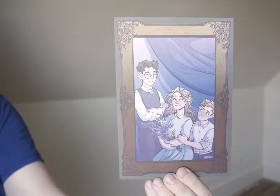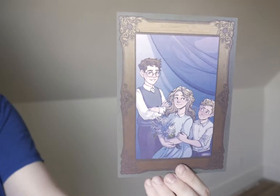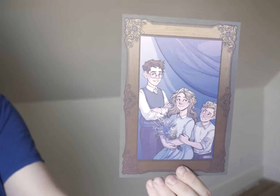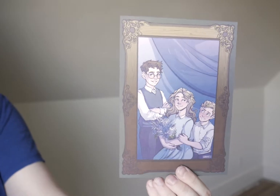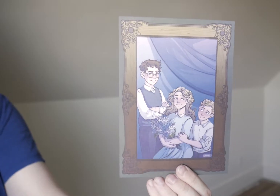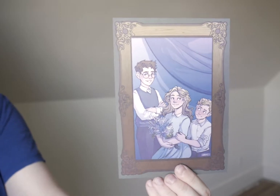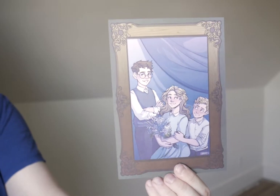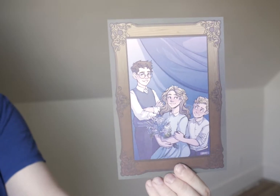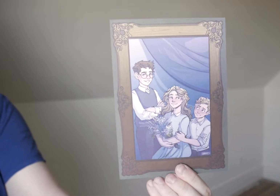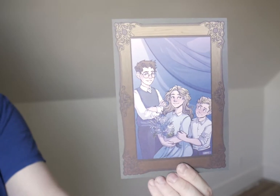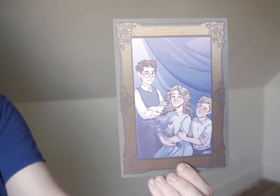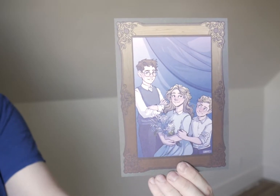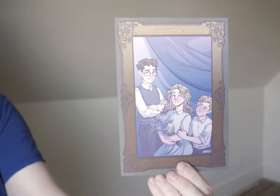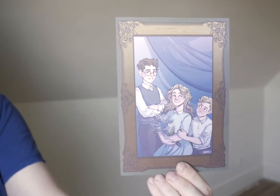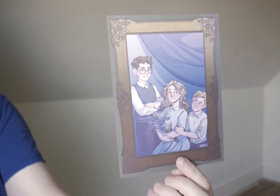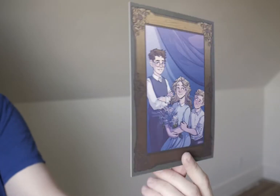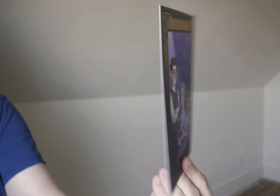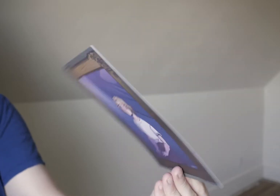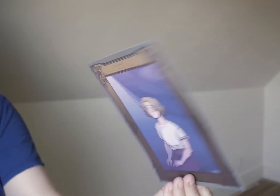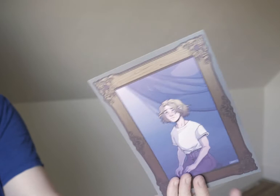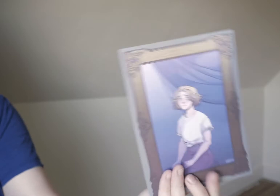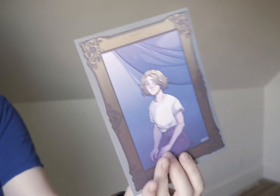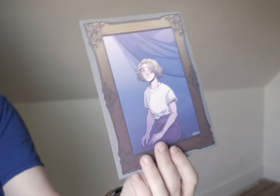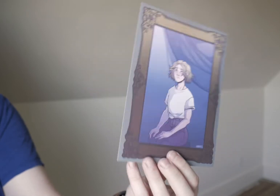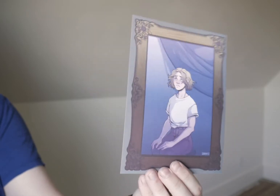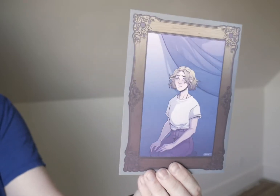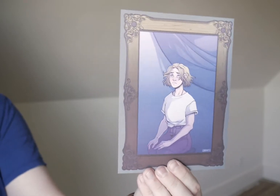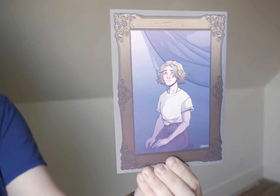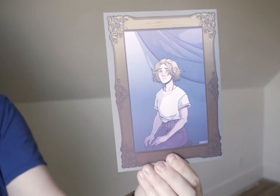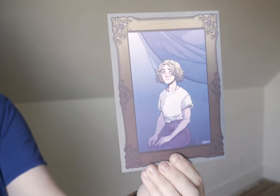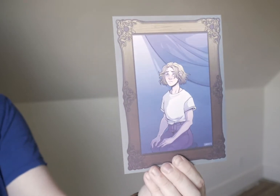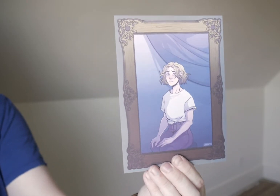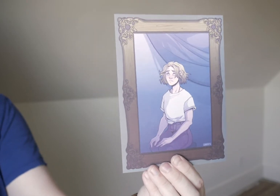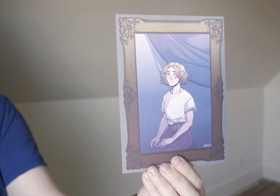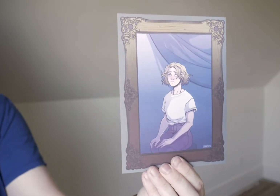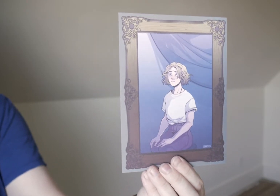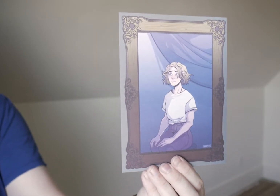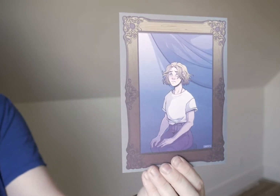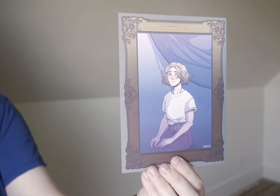[Card with illustration of the Darling children smiling and posing for a family picture, flip side is Wendy alone, looking sad.]